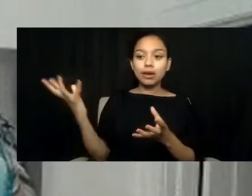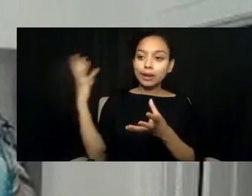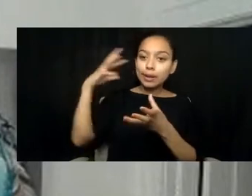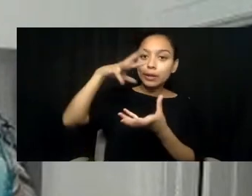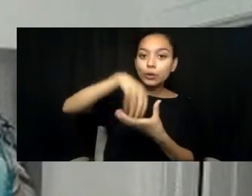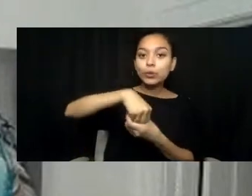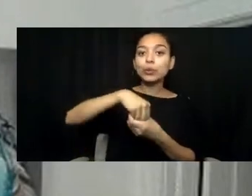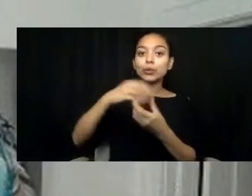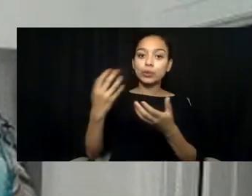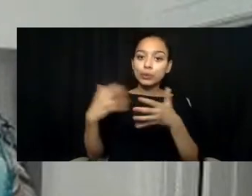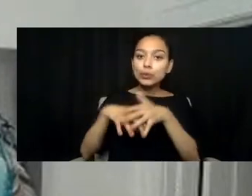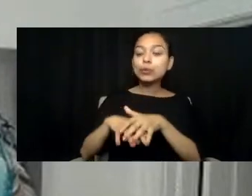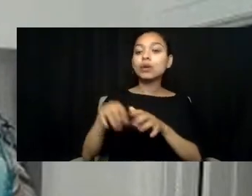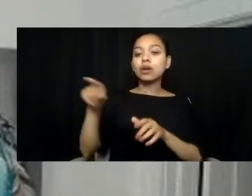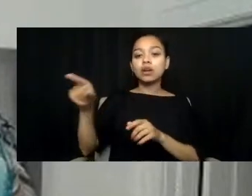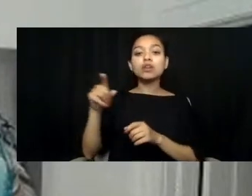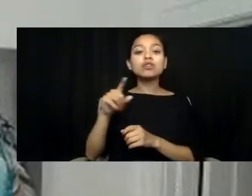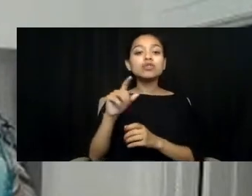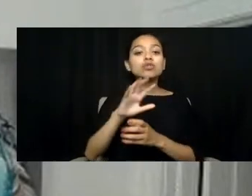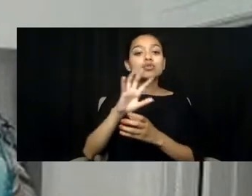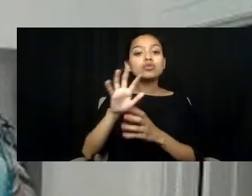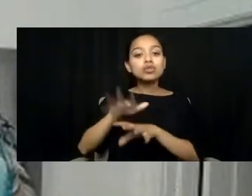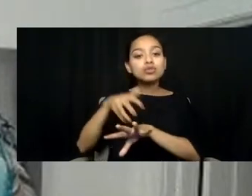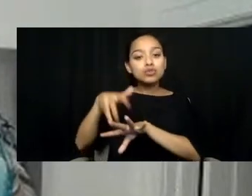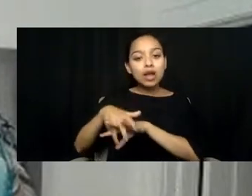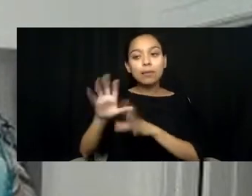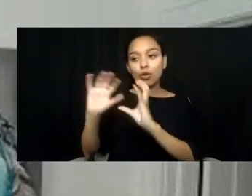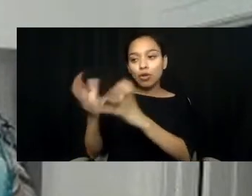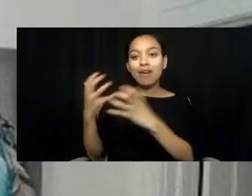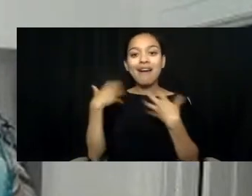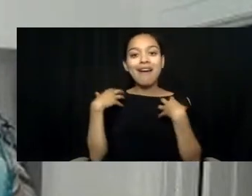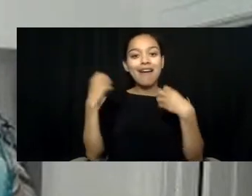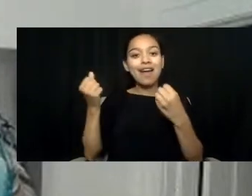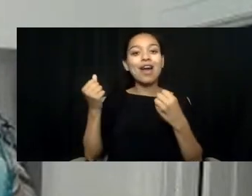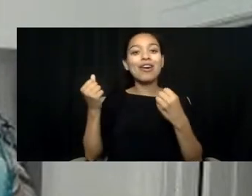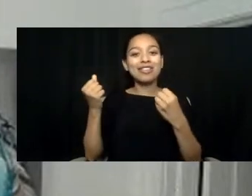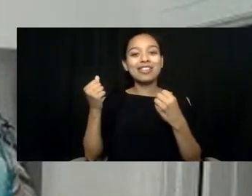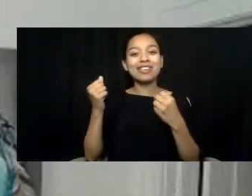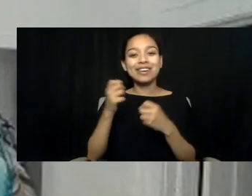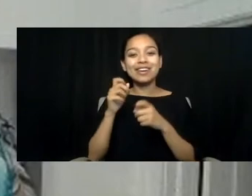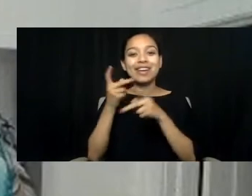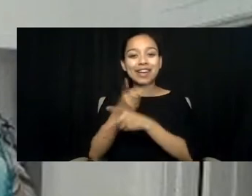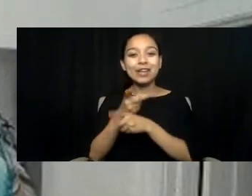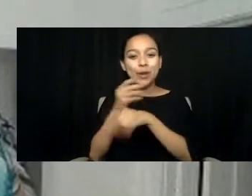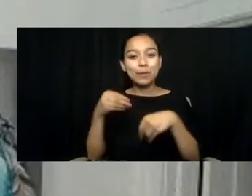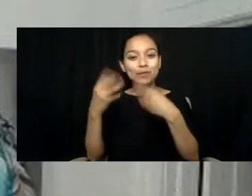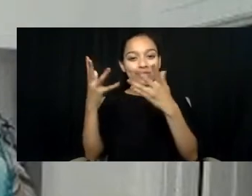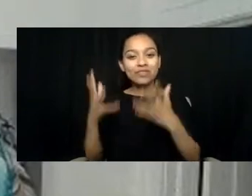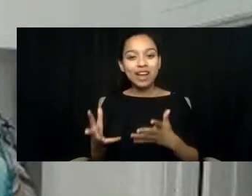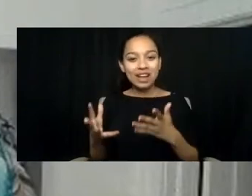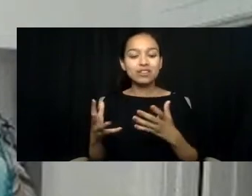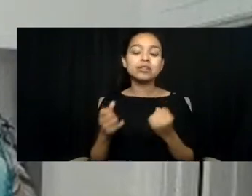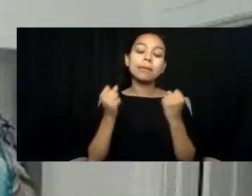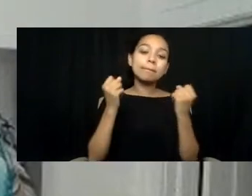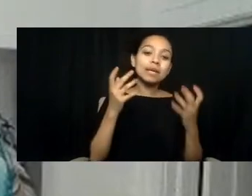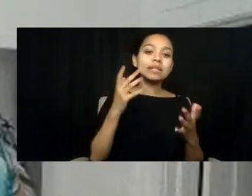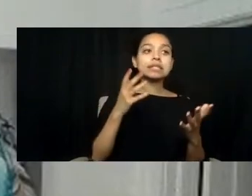As was mentioned, there are many issues and shortcomings just as in states and in rural populations.